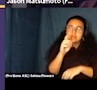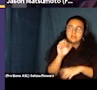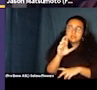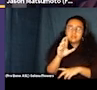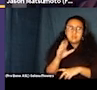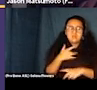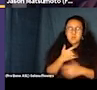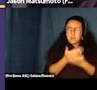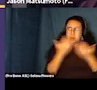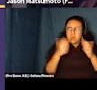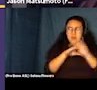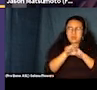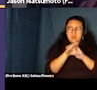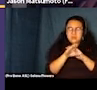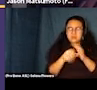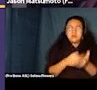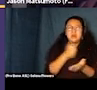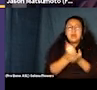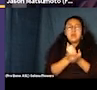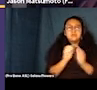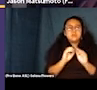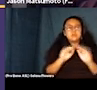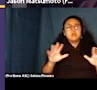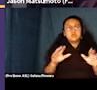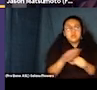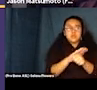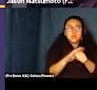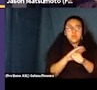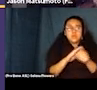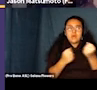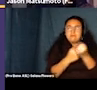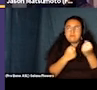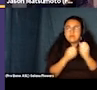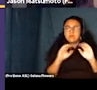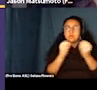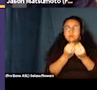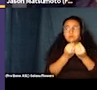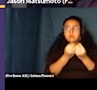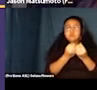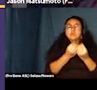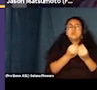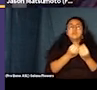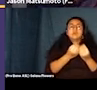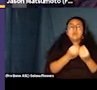launch a local advocacy organization. He later pursued ideas in audio production in order to